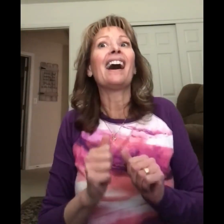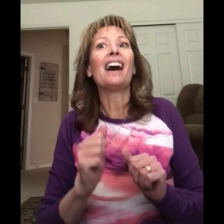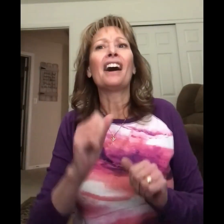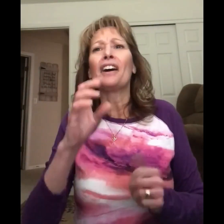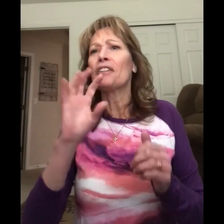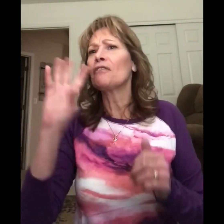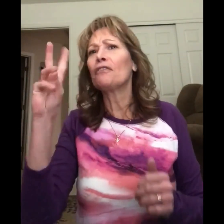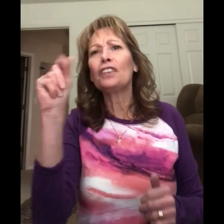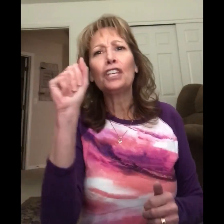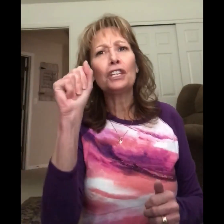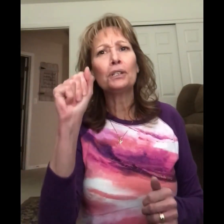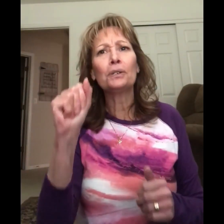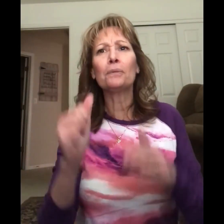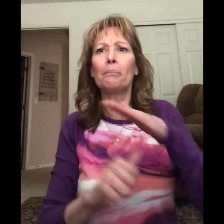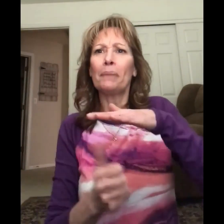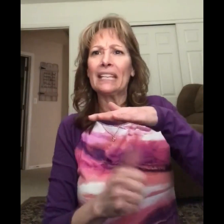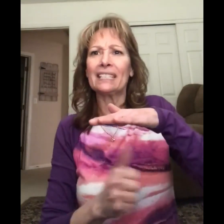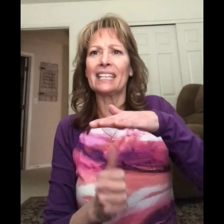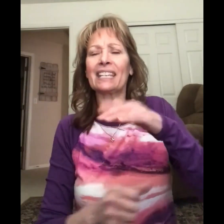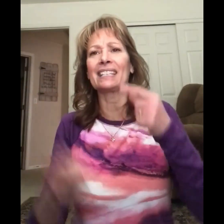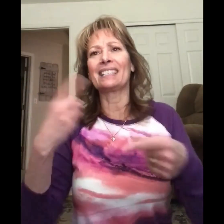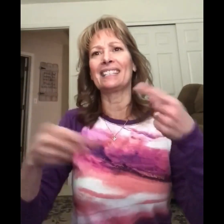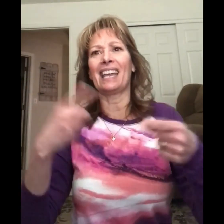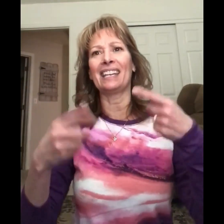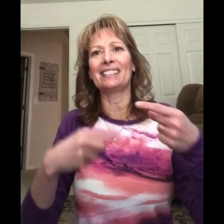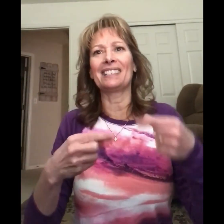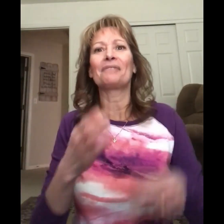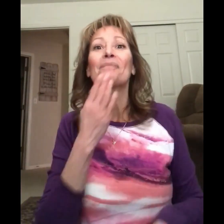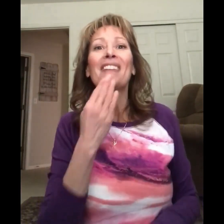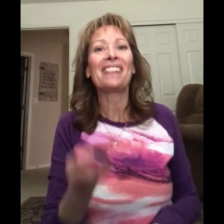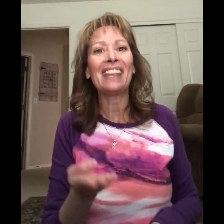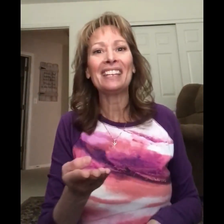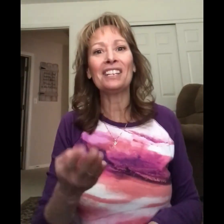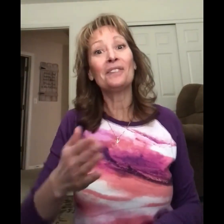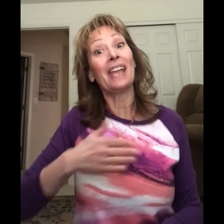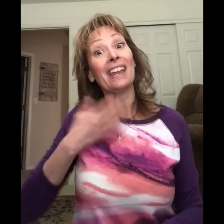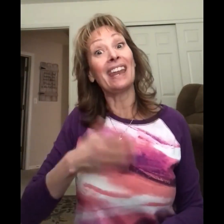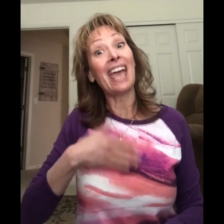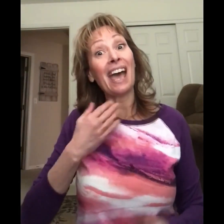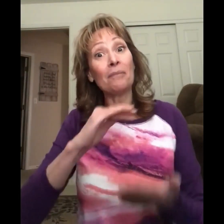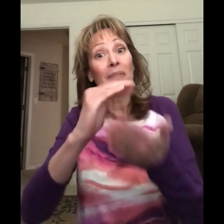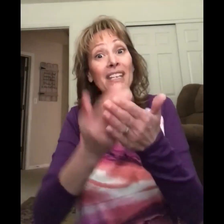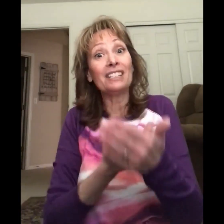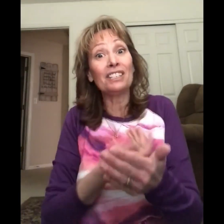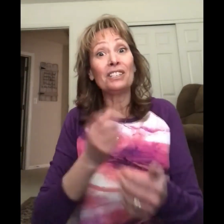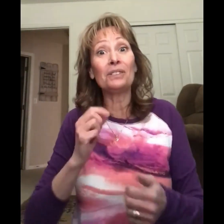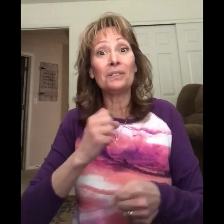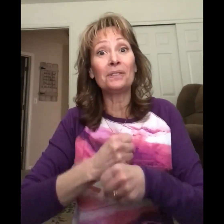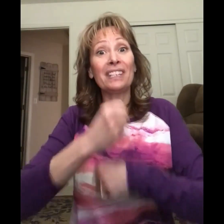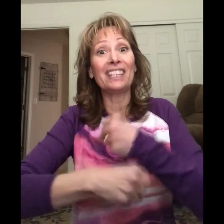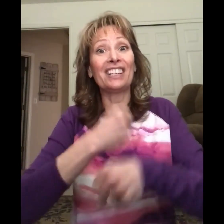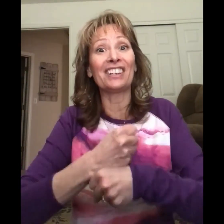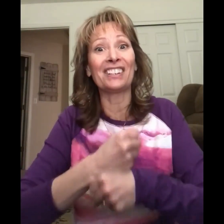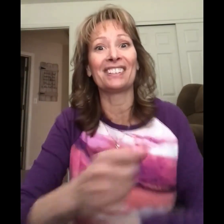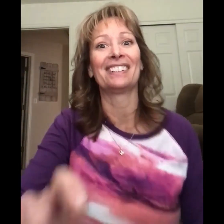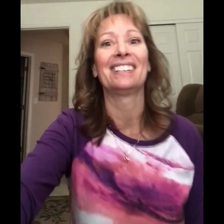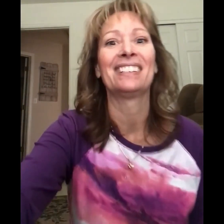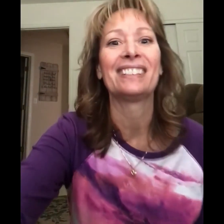a few basic signs. Thank you, and Happy New Year.